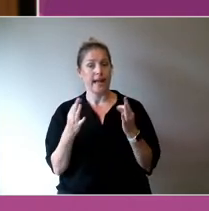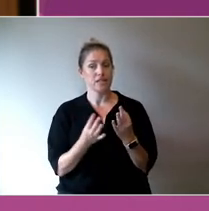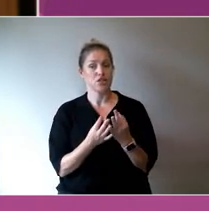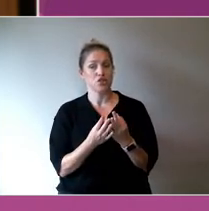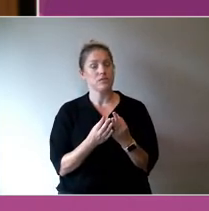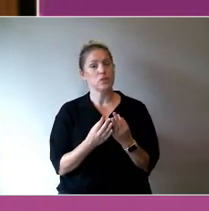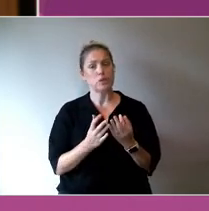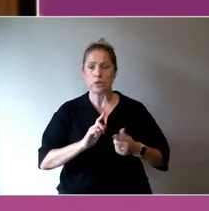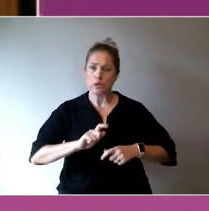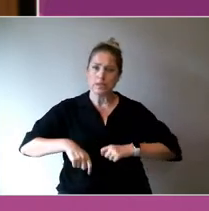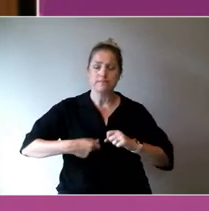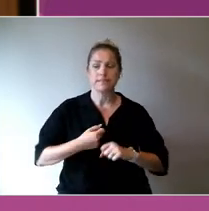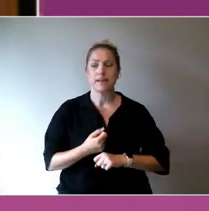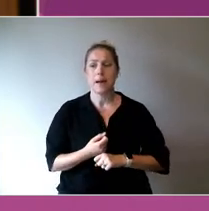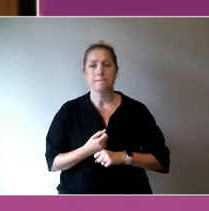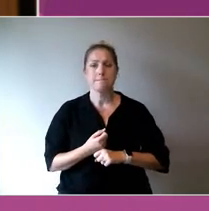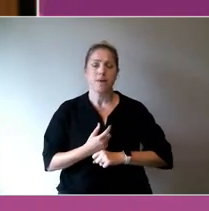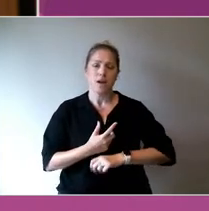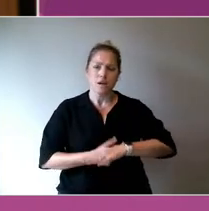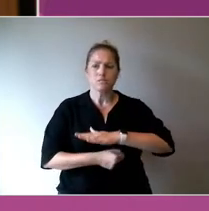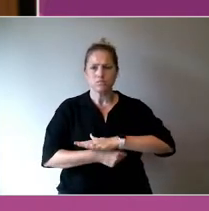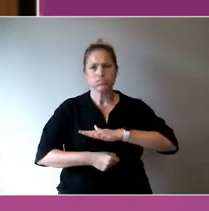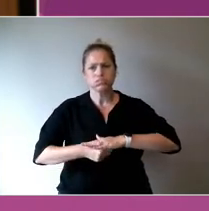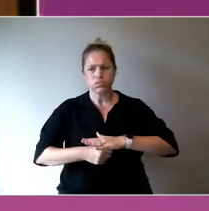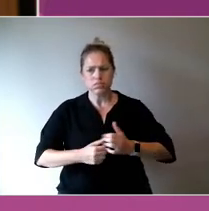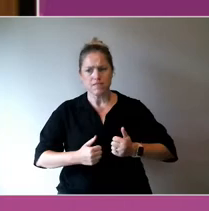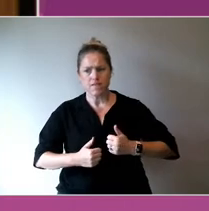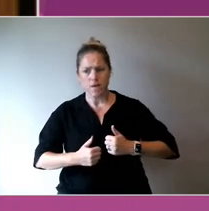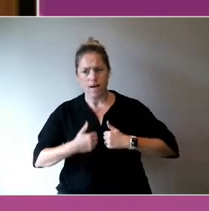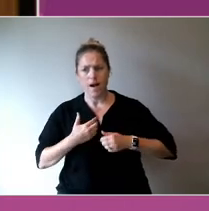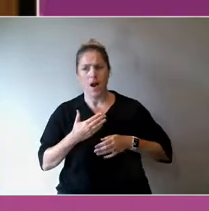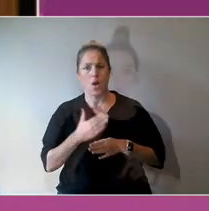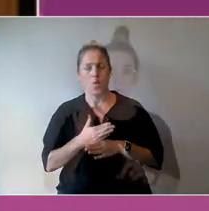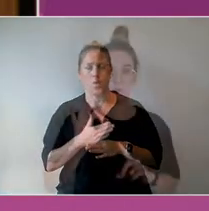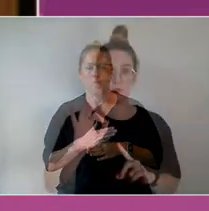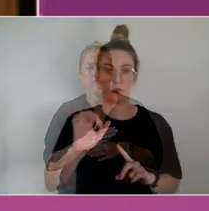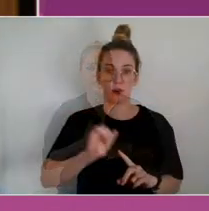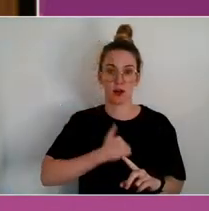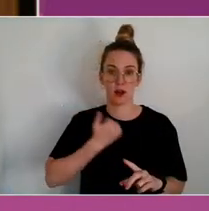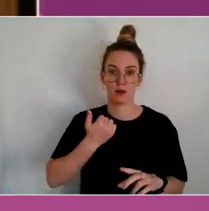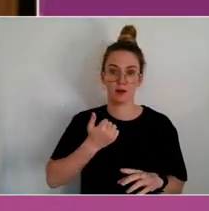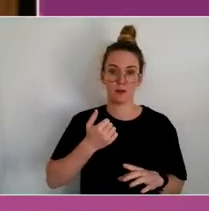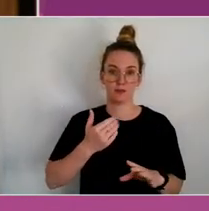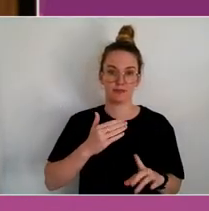do, but our purpose is working with people who have the greatest need and supporting